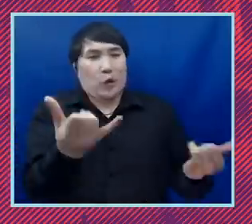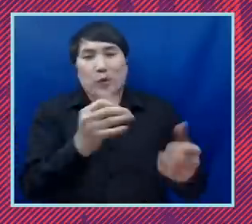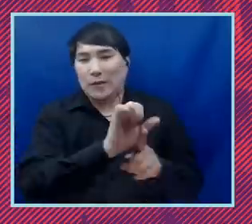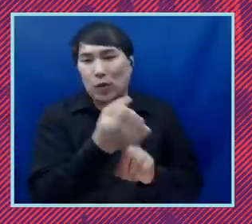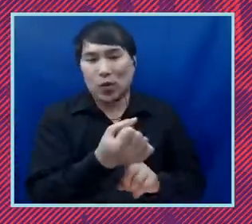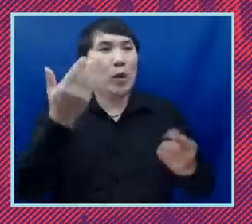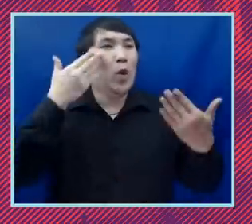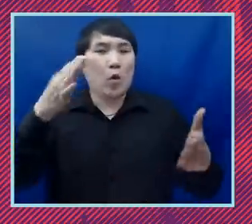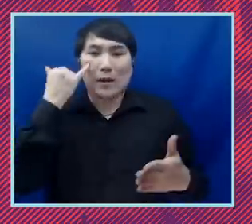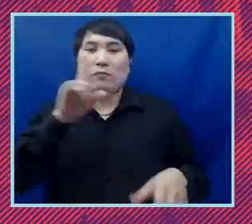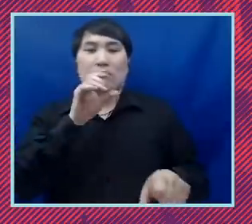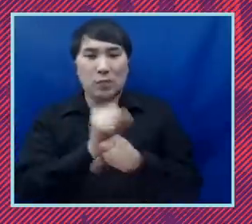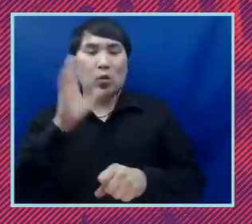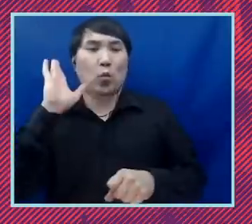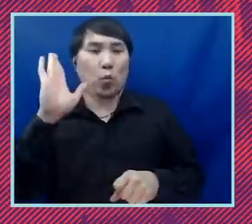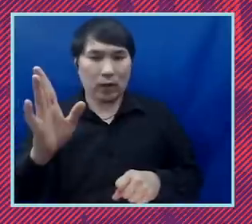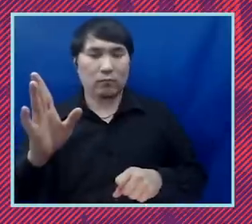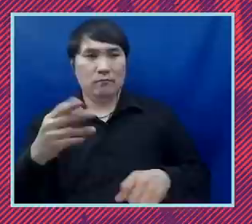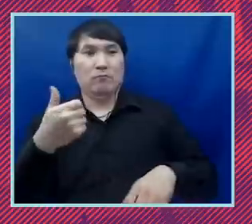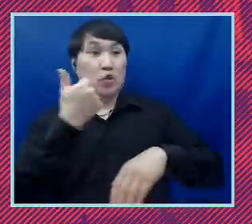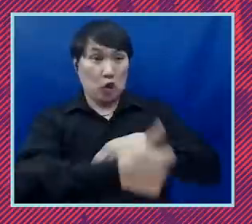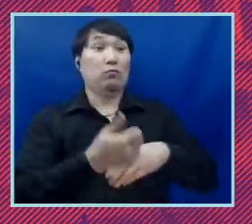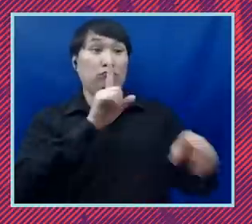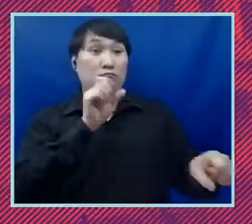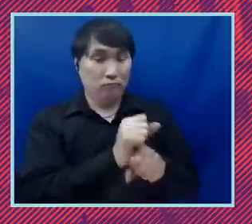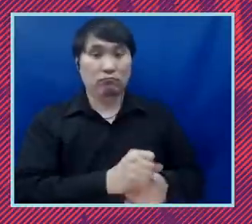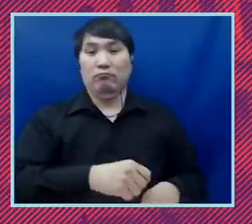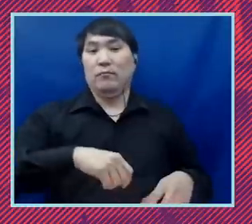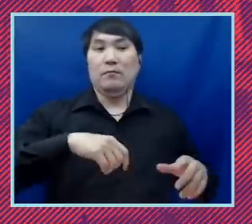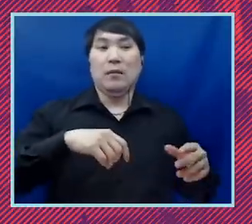convicted. We hope so because we think it's merited, but it's unclear. One thing that